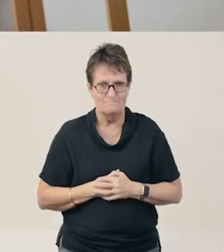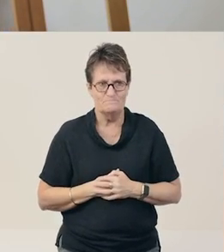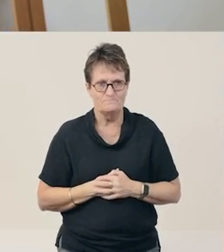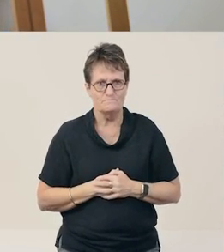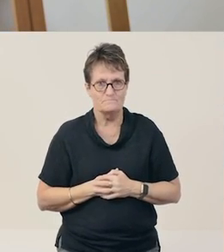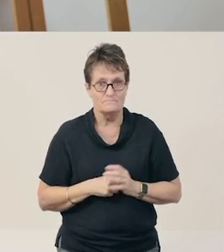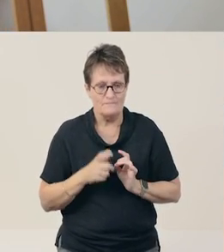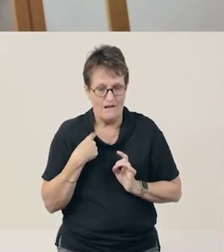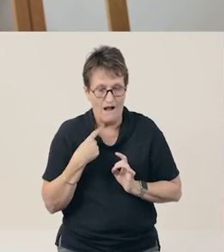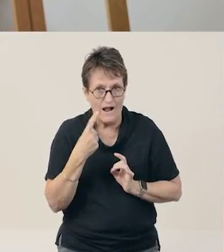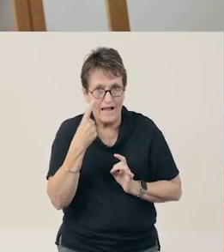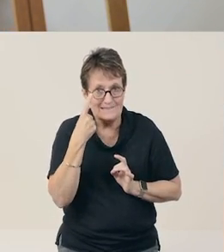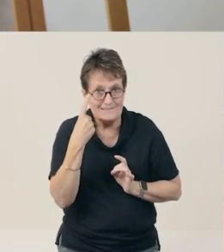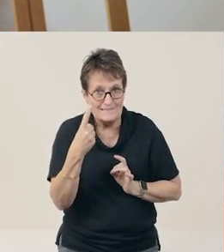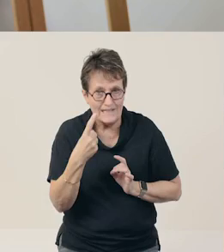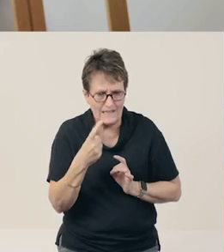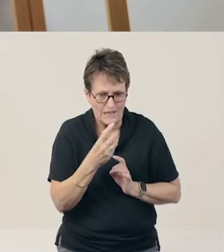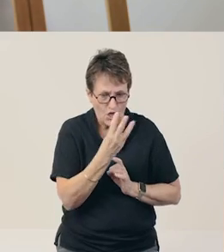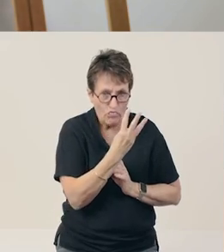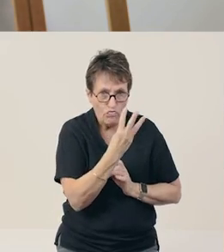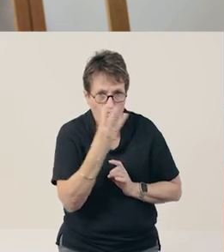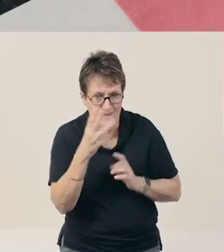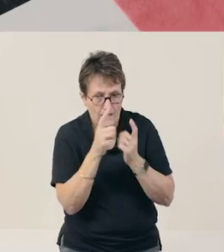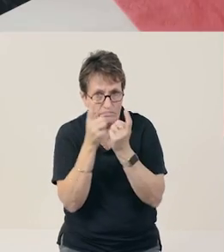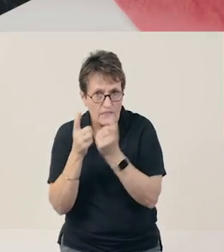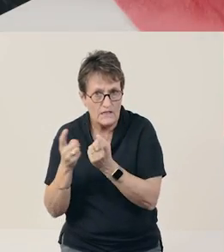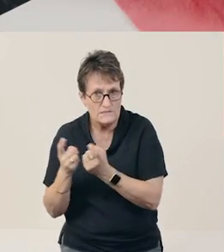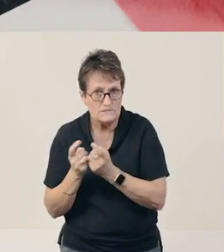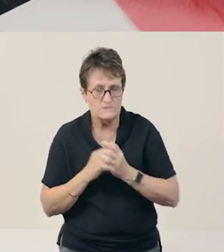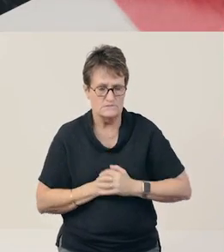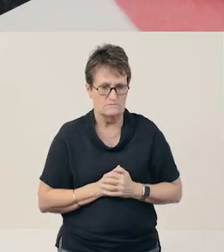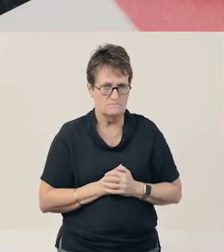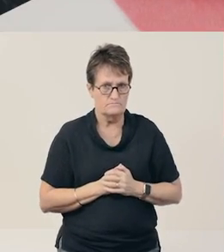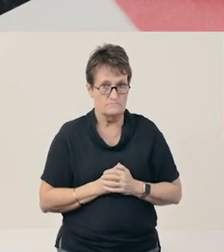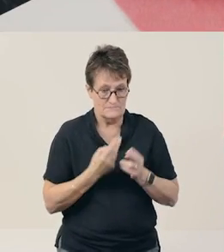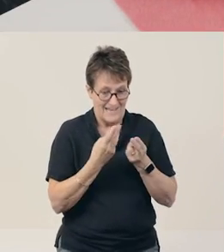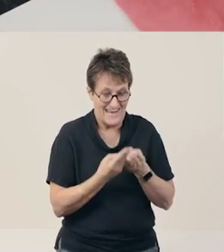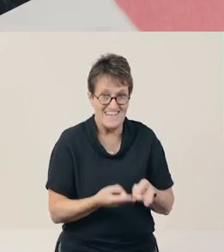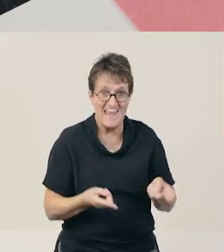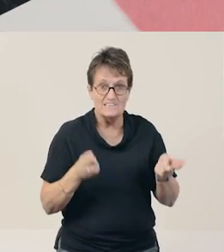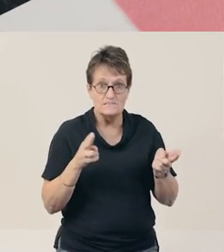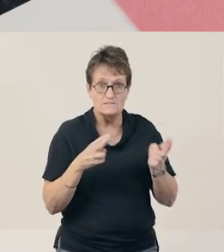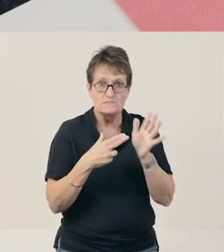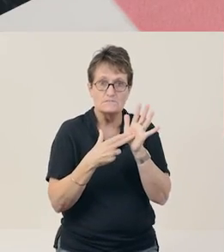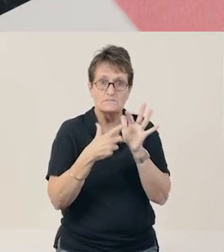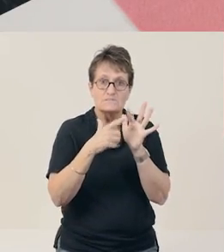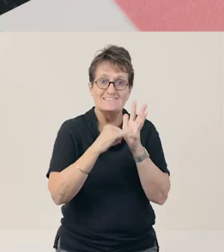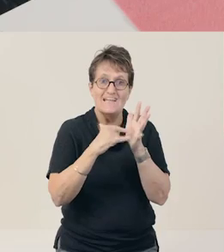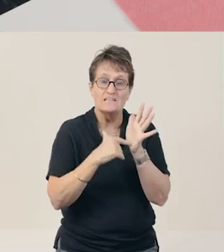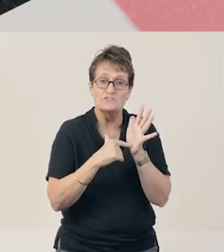I can see three objects. I can see a nest,